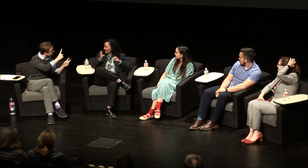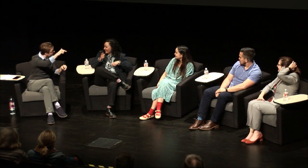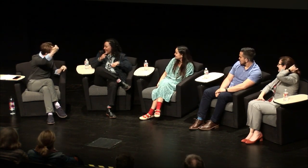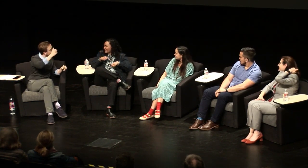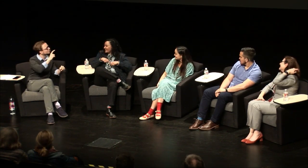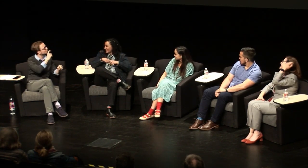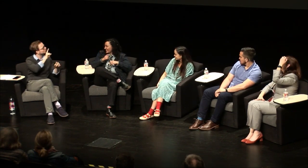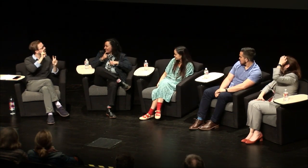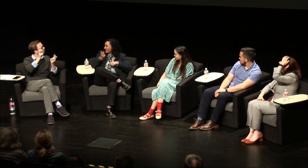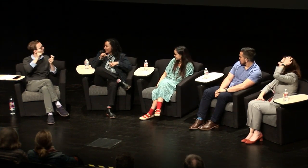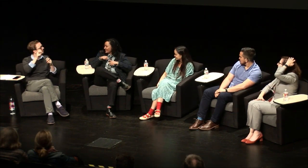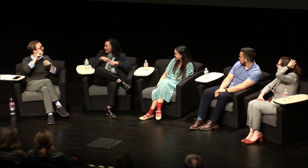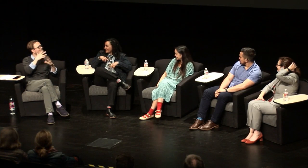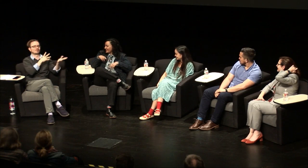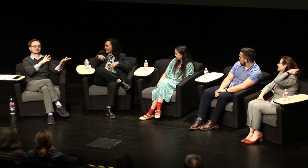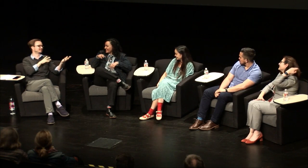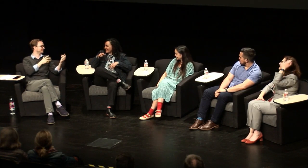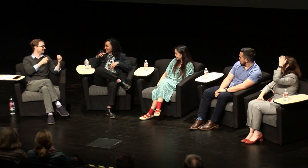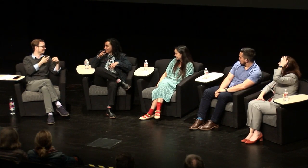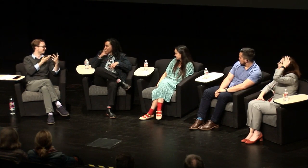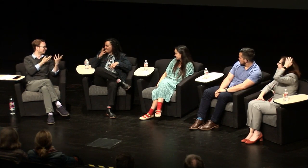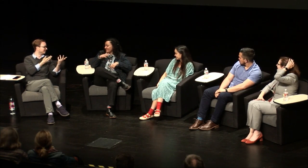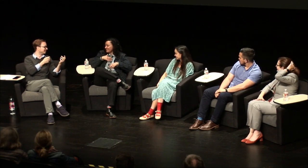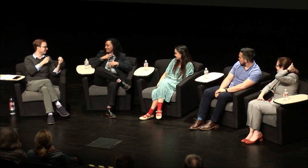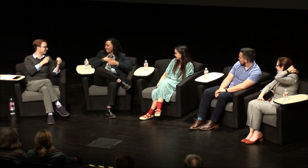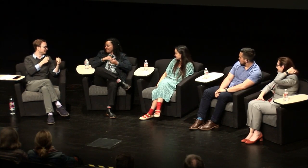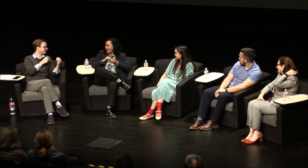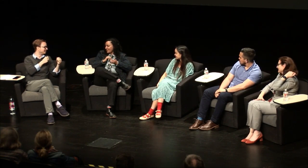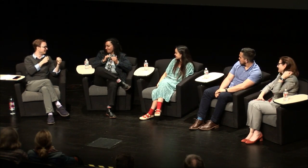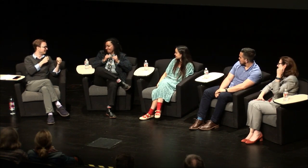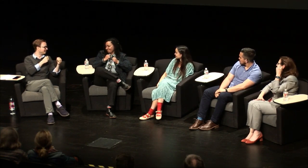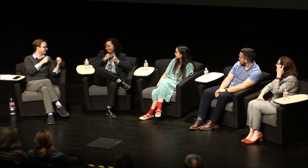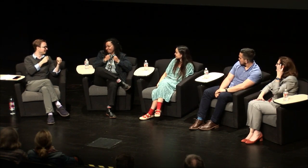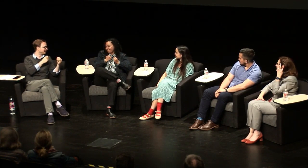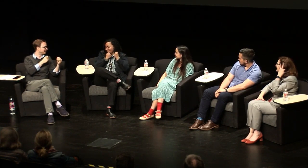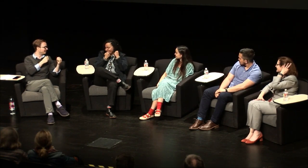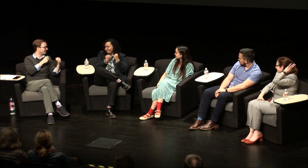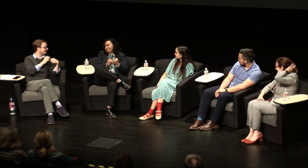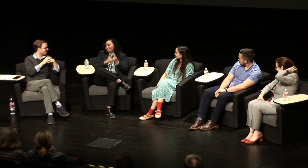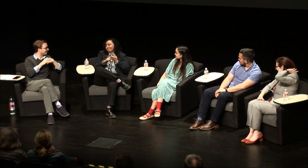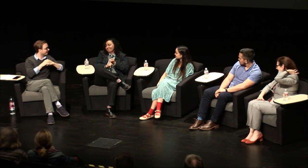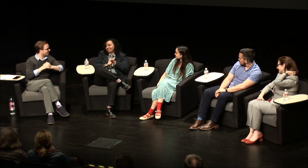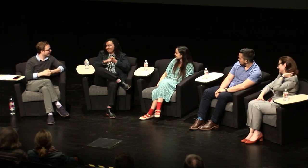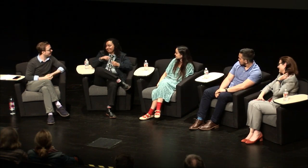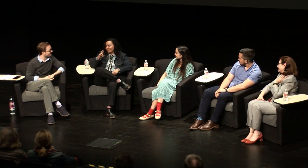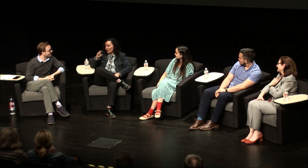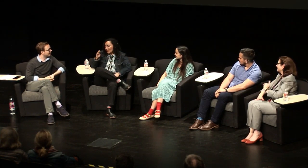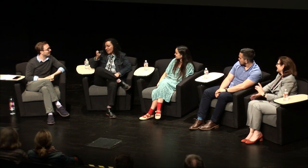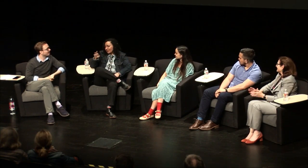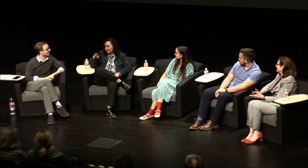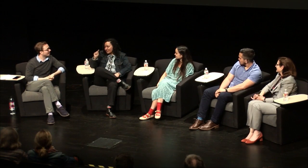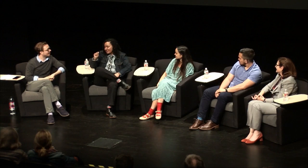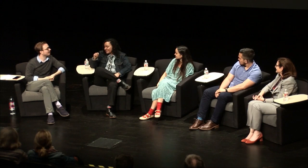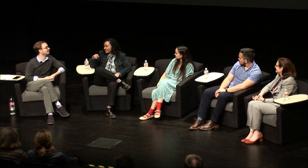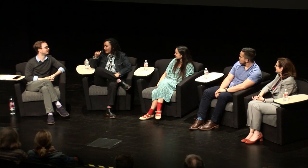my quote, it's somebody else's quote. It was a very good friend of mine